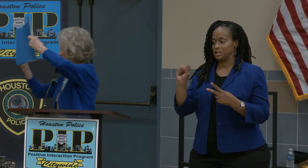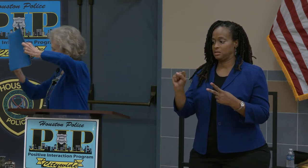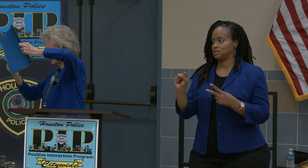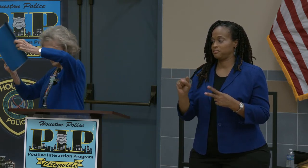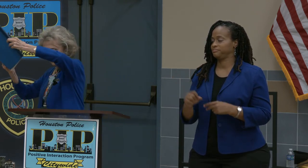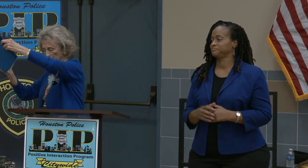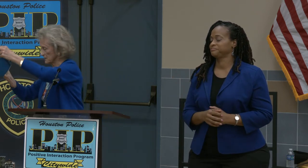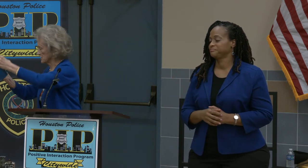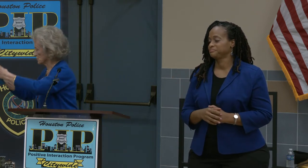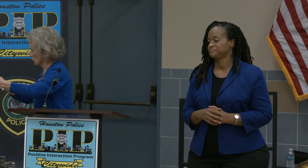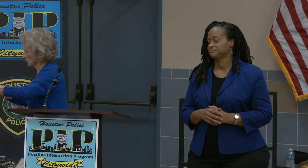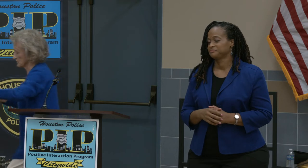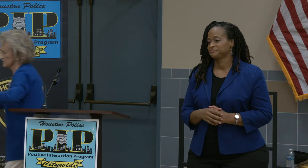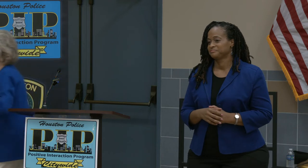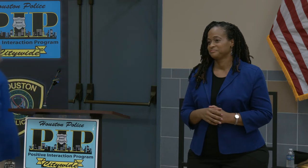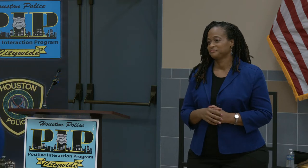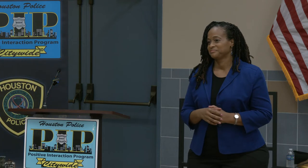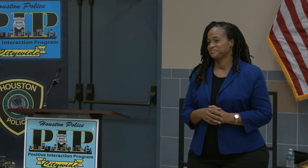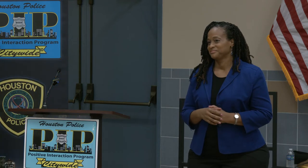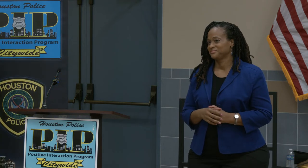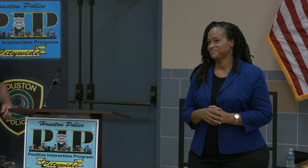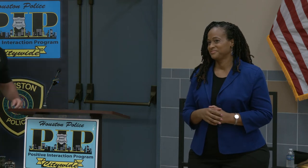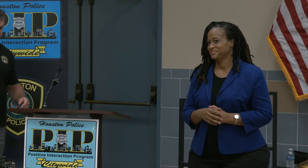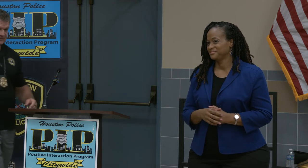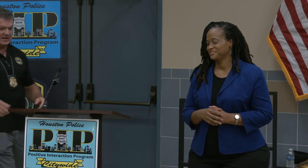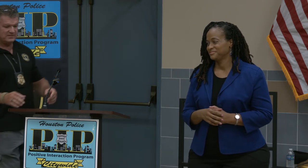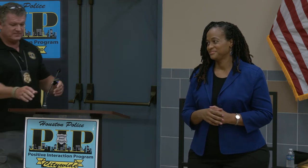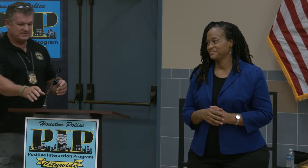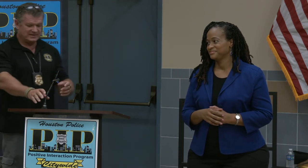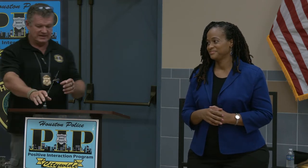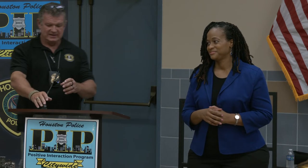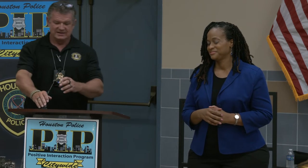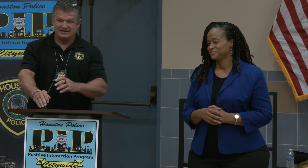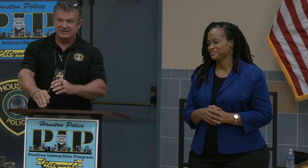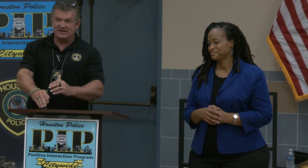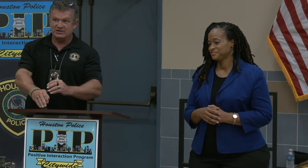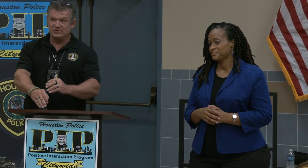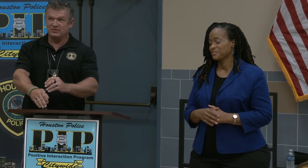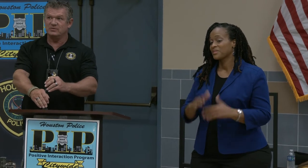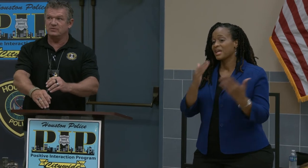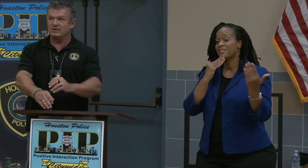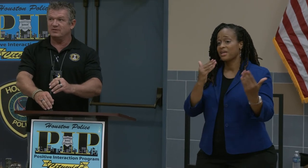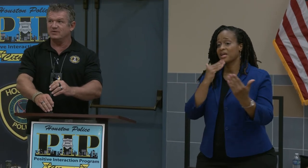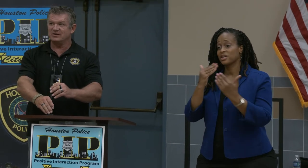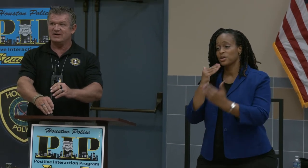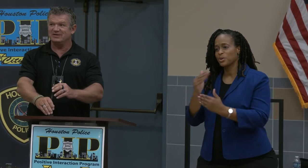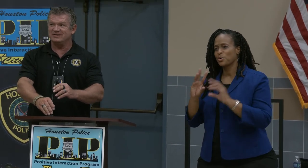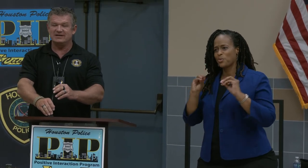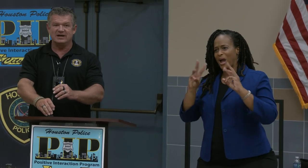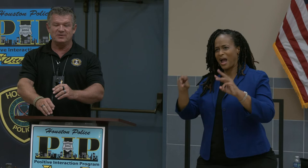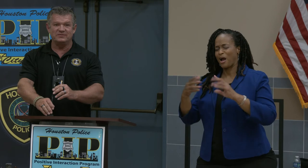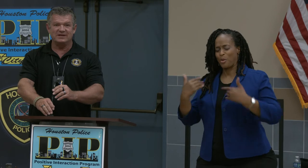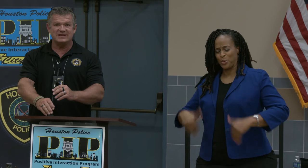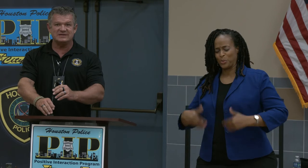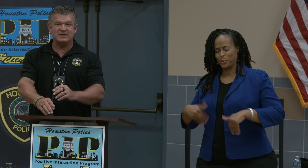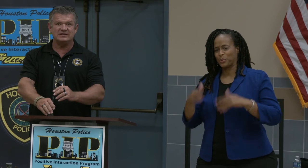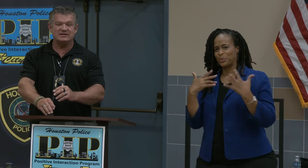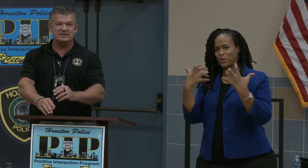Sgt. Hicks: Thank you. Wow, what a crowd. The last time I did this